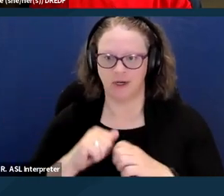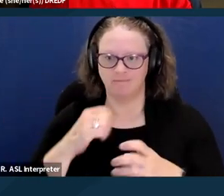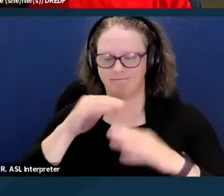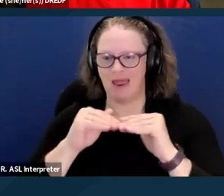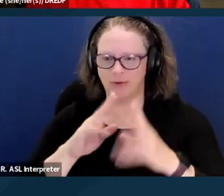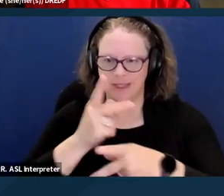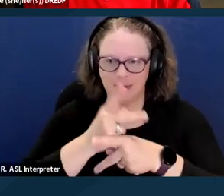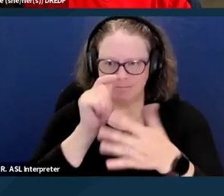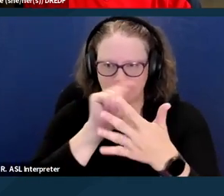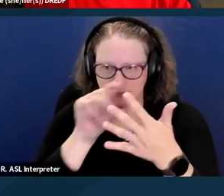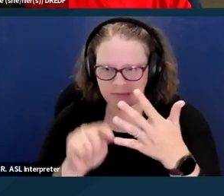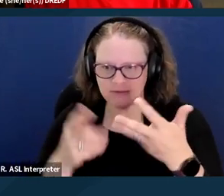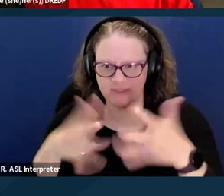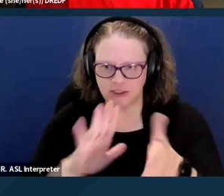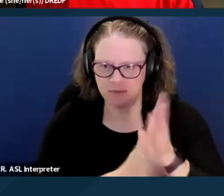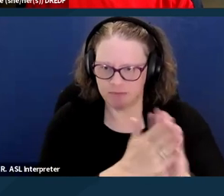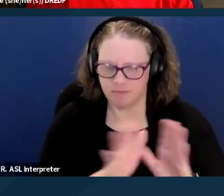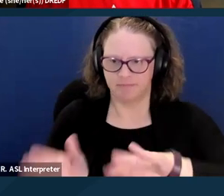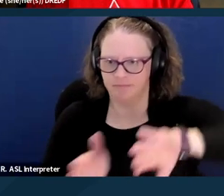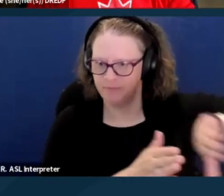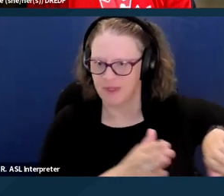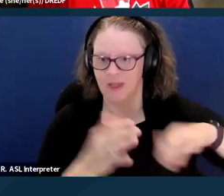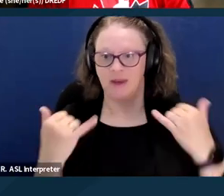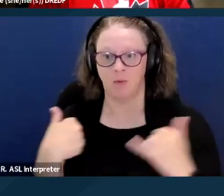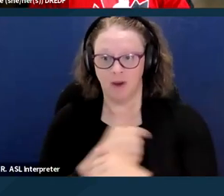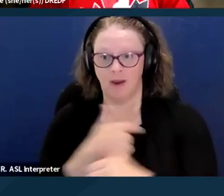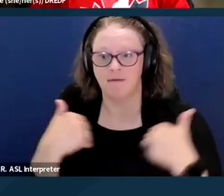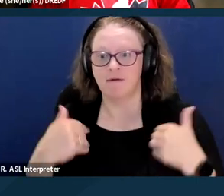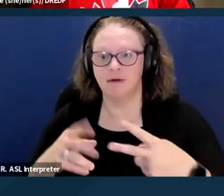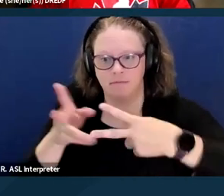we really have two main parts for this presentation.